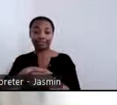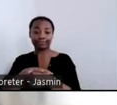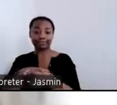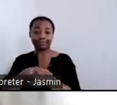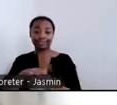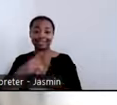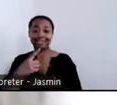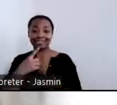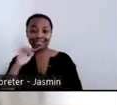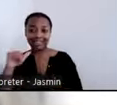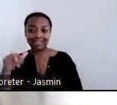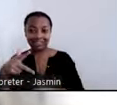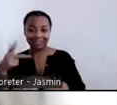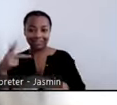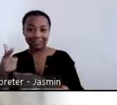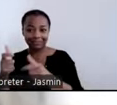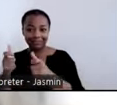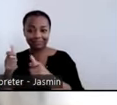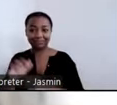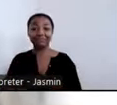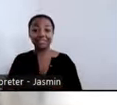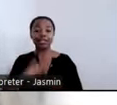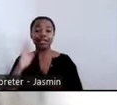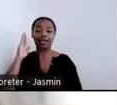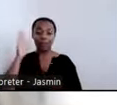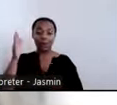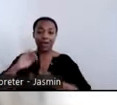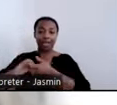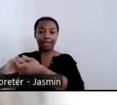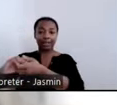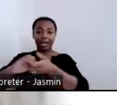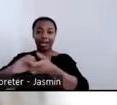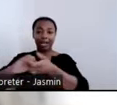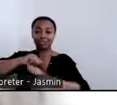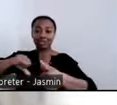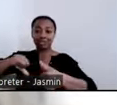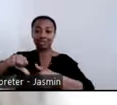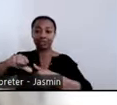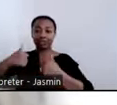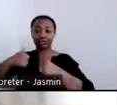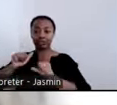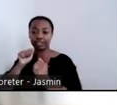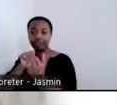networks to collaborate with each other to address homelessness. If you registered